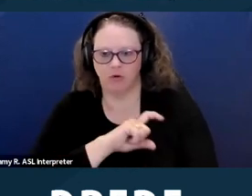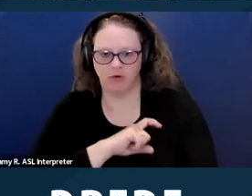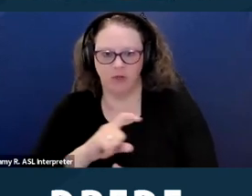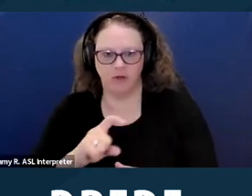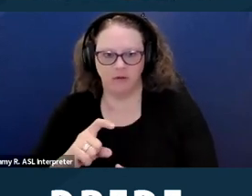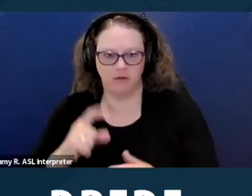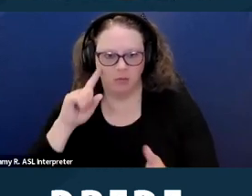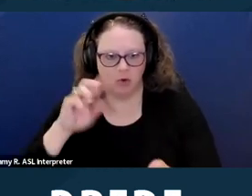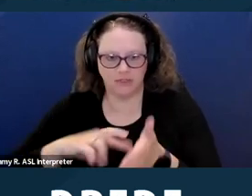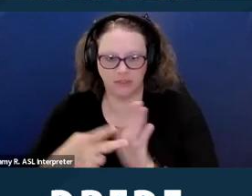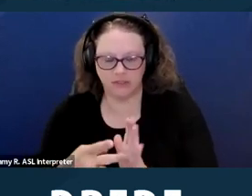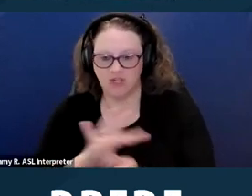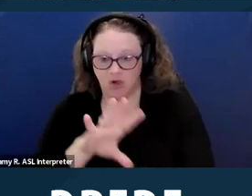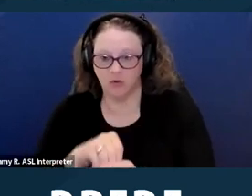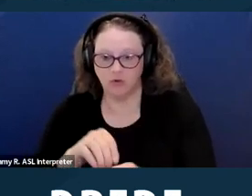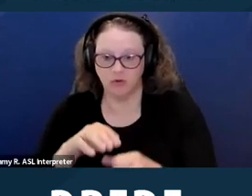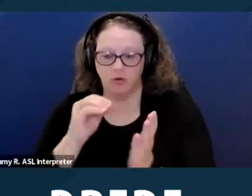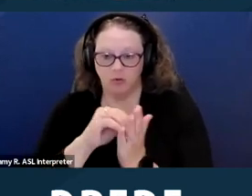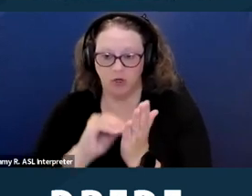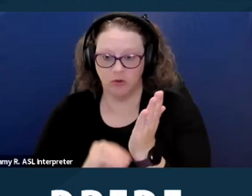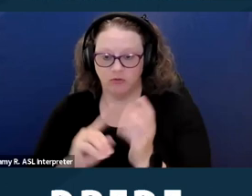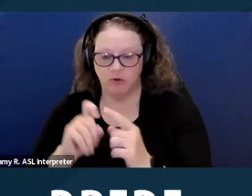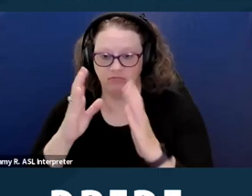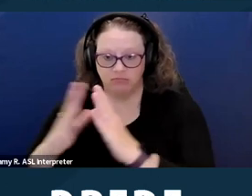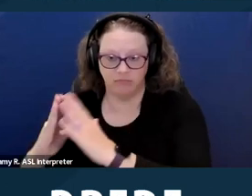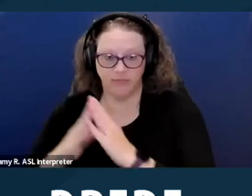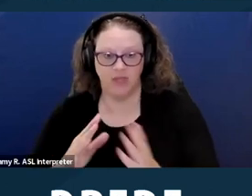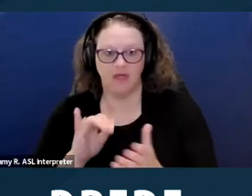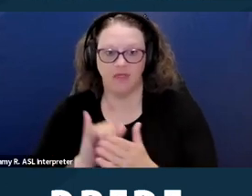of Regulations at section 12264.